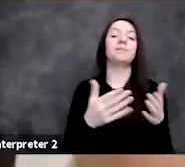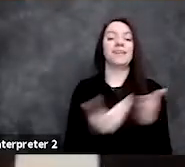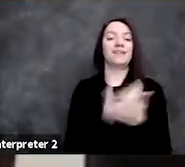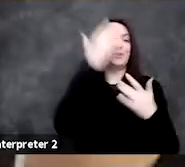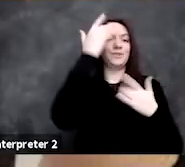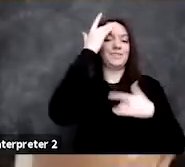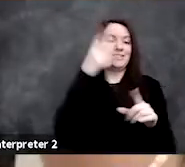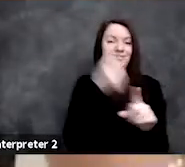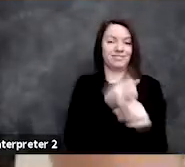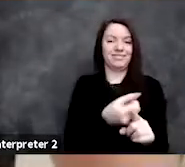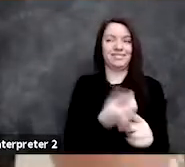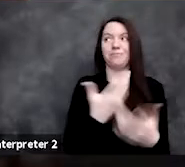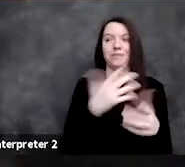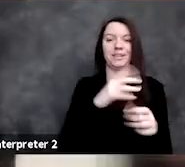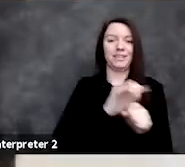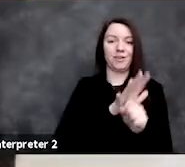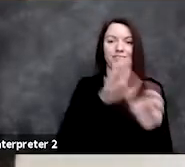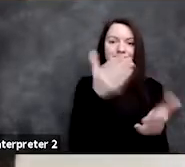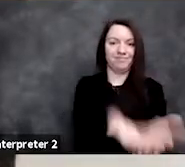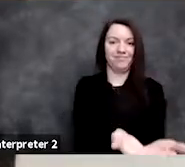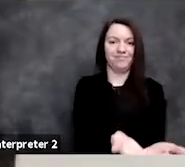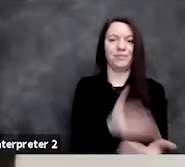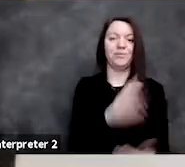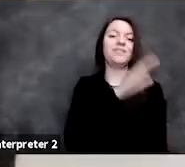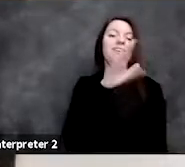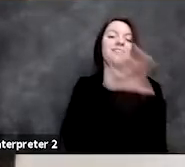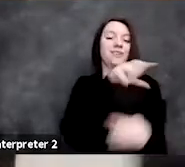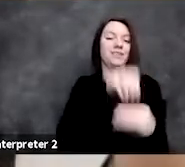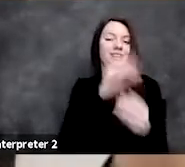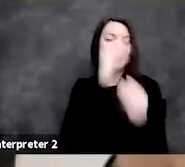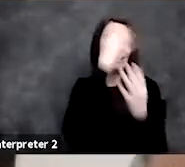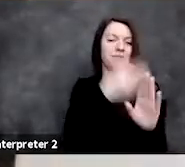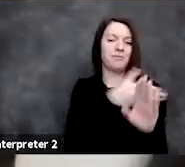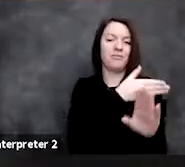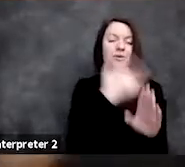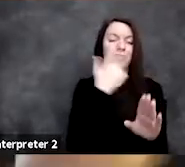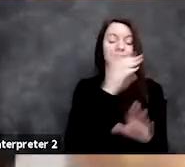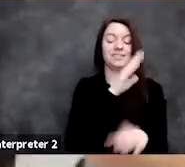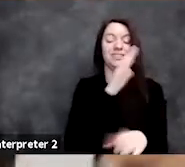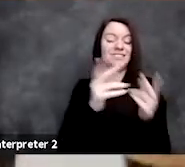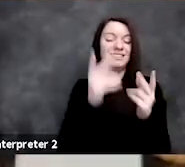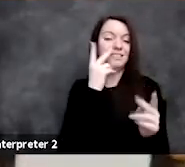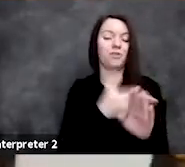we have COVID and we've never seen that before and so this is completely out of distribution.